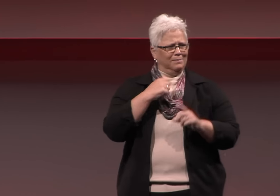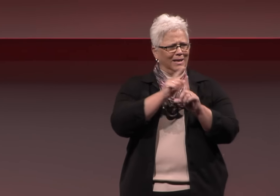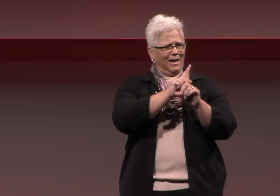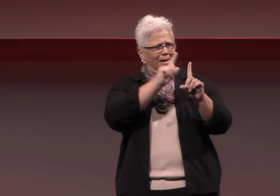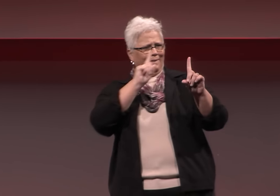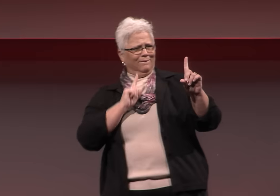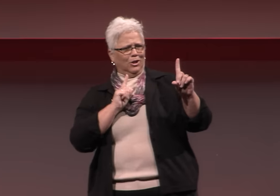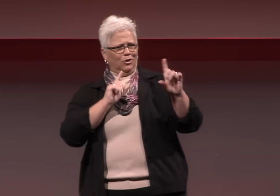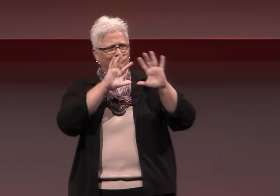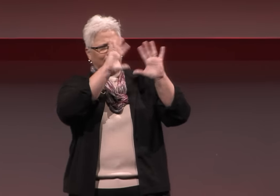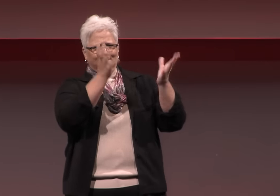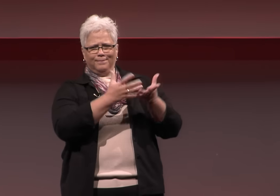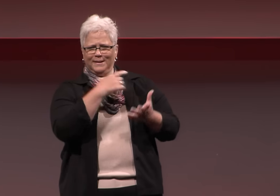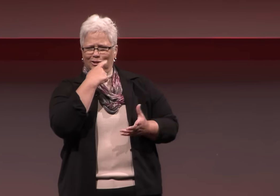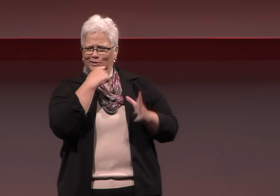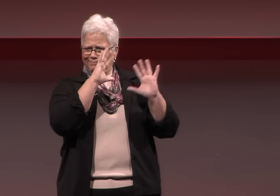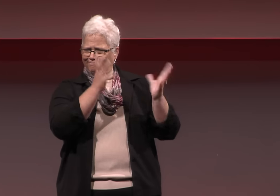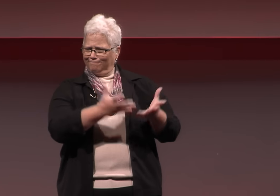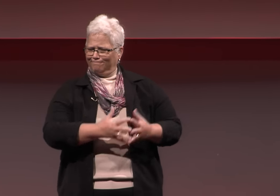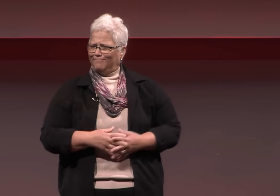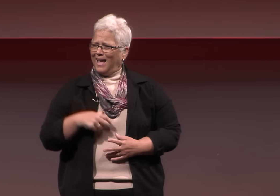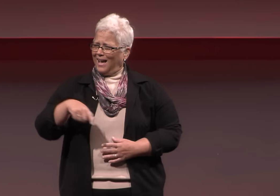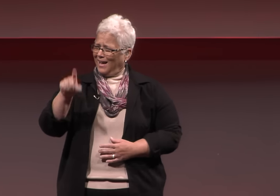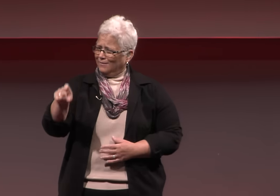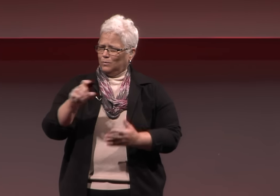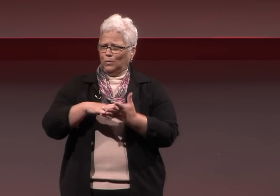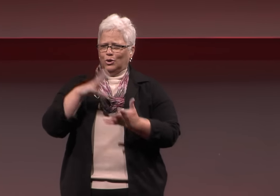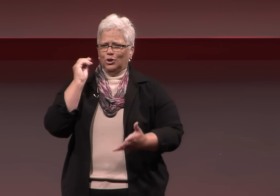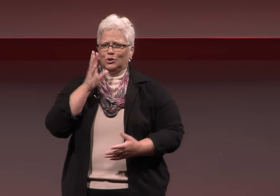because it would make me isolated from the hearing community.